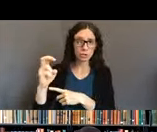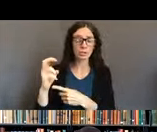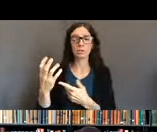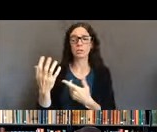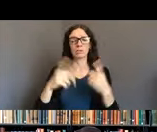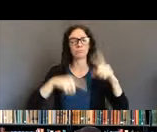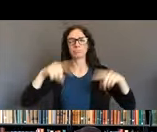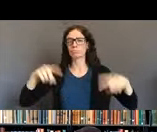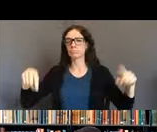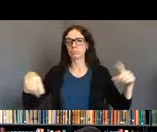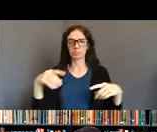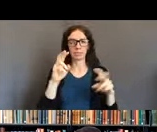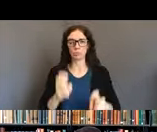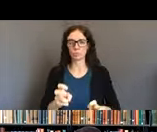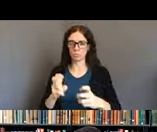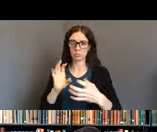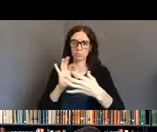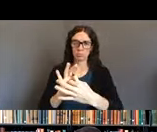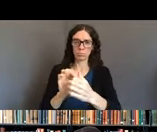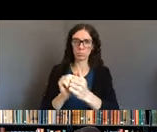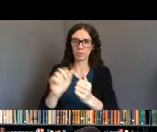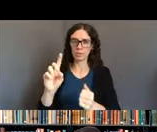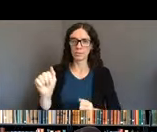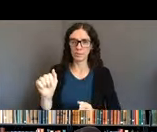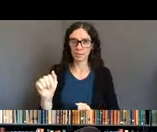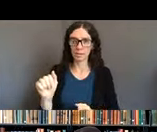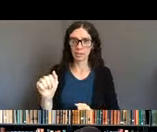all kinds of, of different issues, employment;